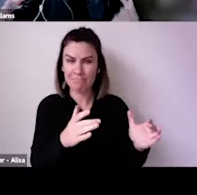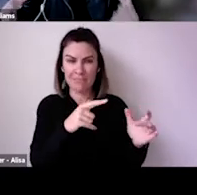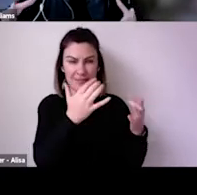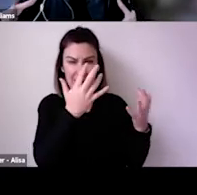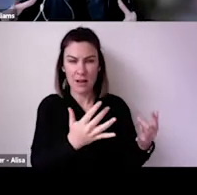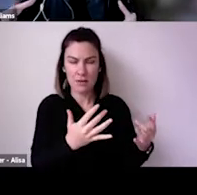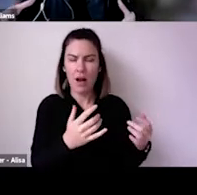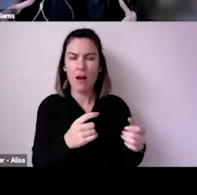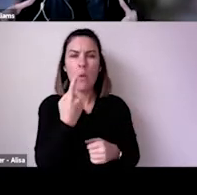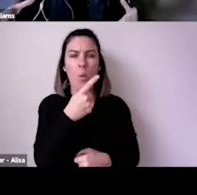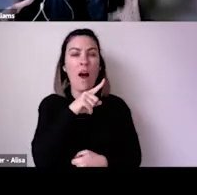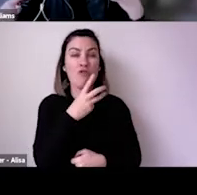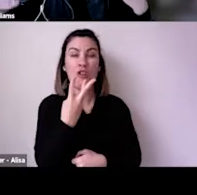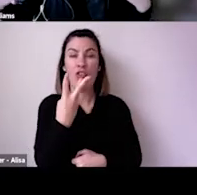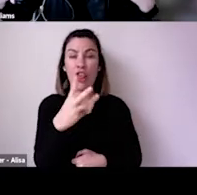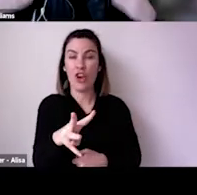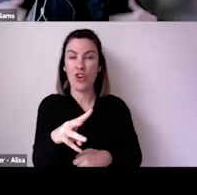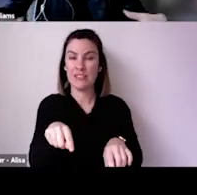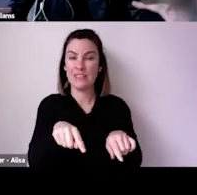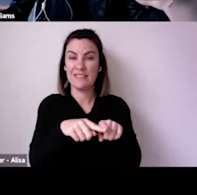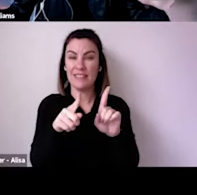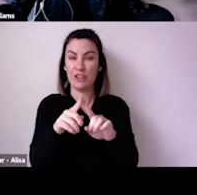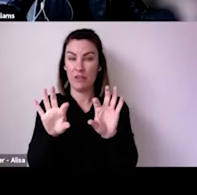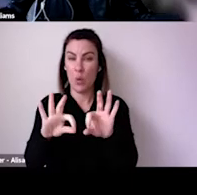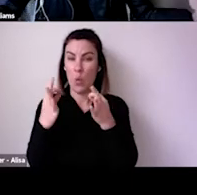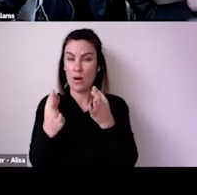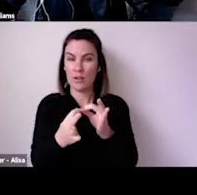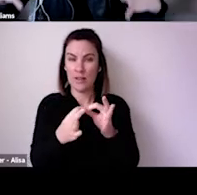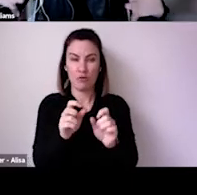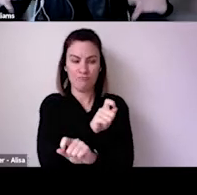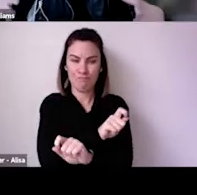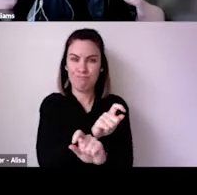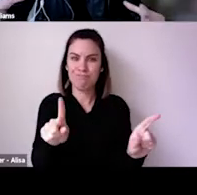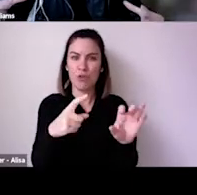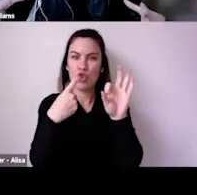So basically why we wanted to have this conversation now is because things are getting quite interesting